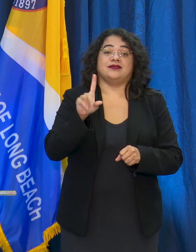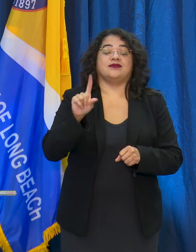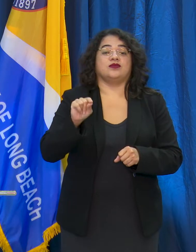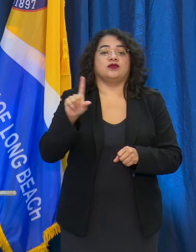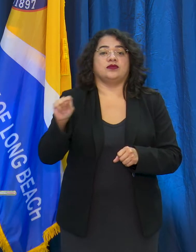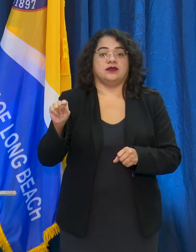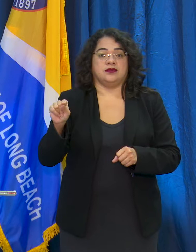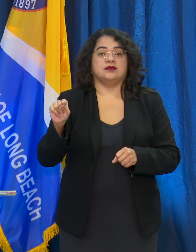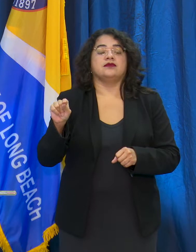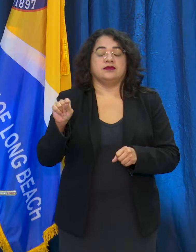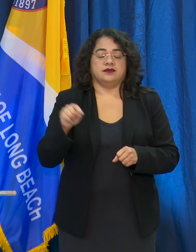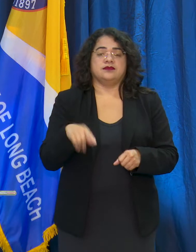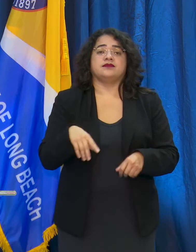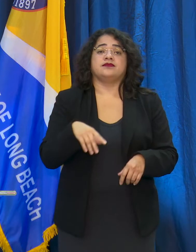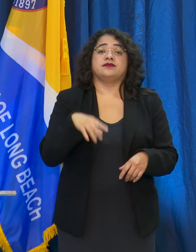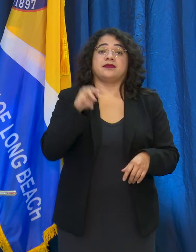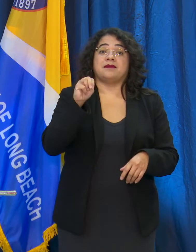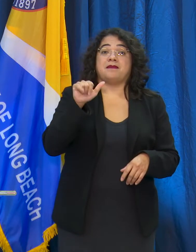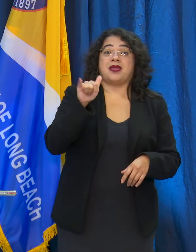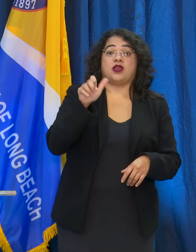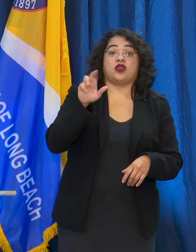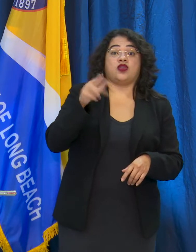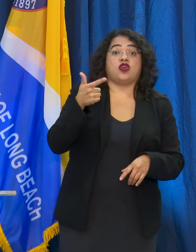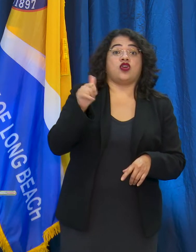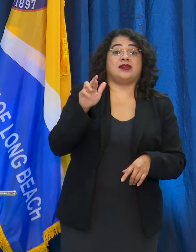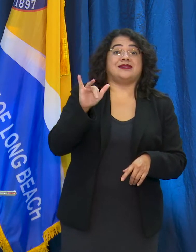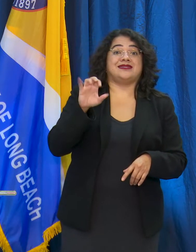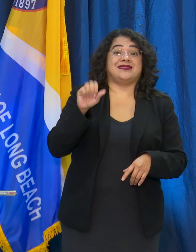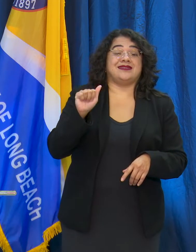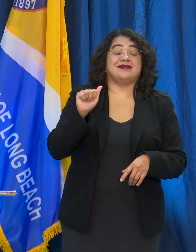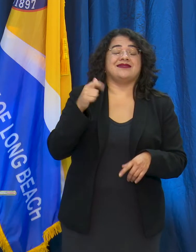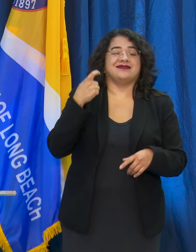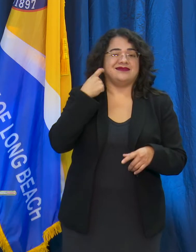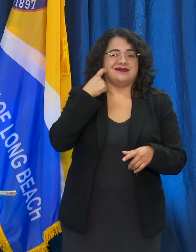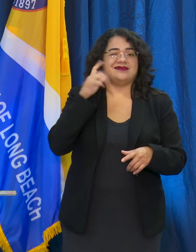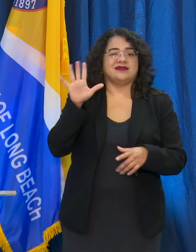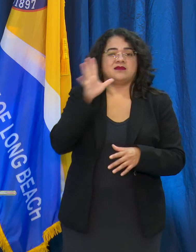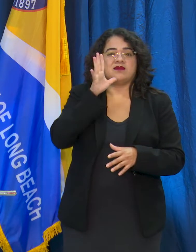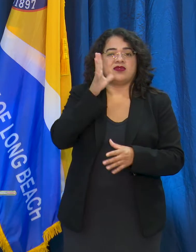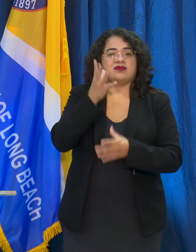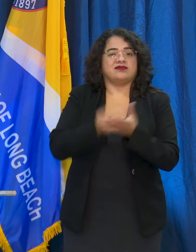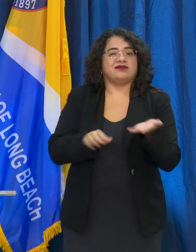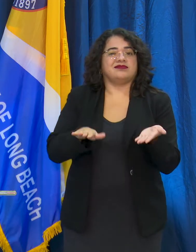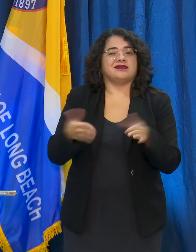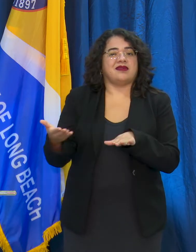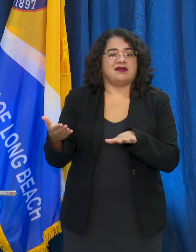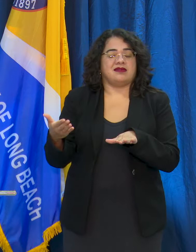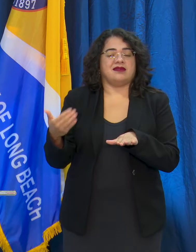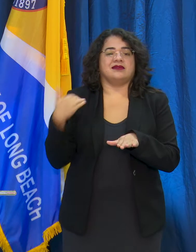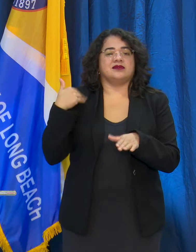he lost his mother over the weekend due to COVID, and we really want to offer up our sincere